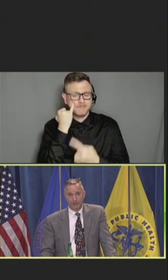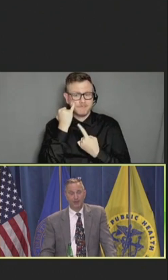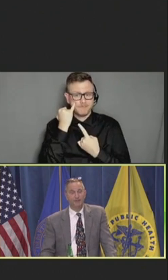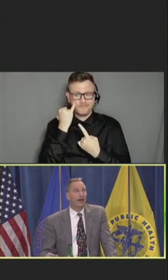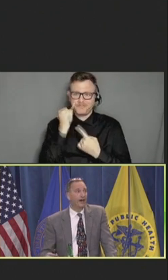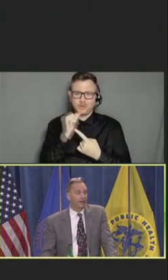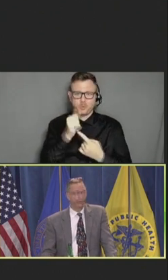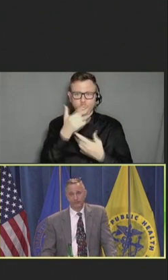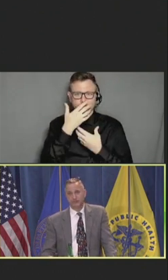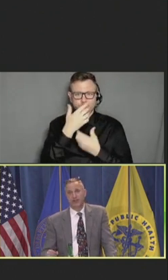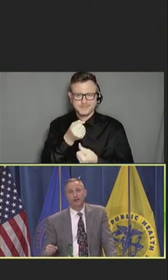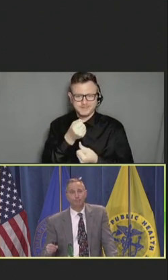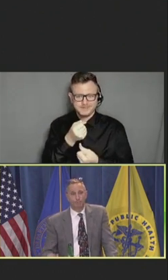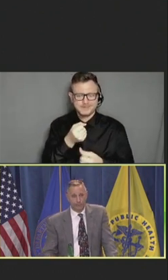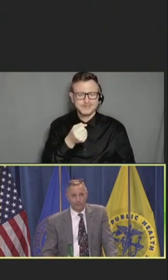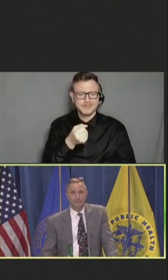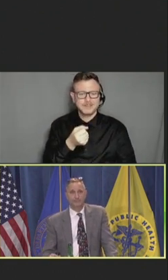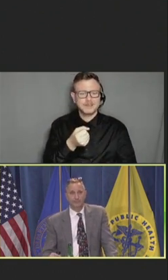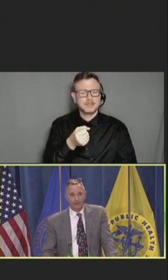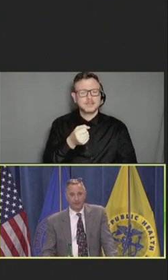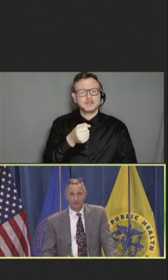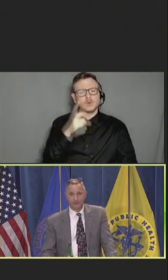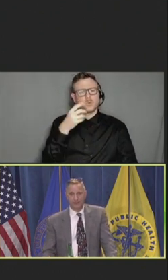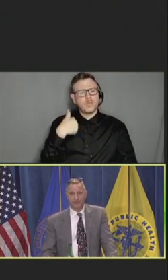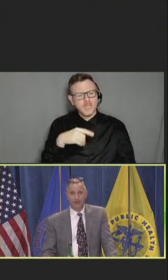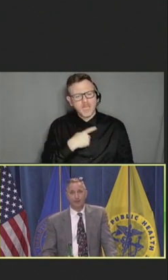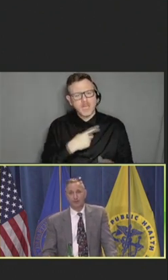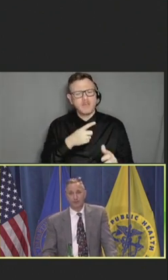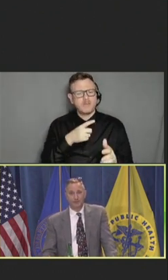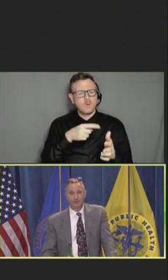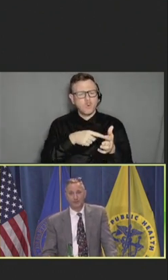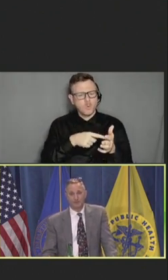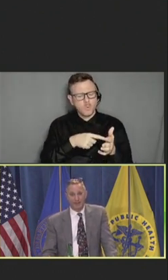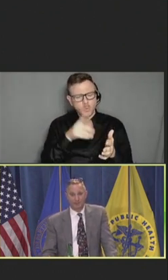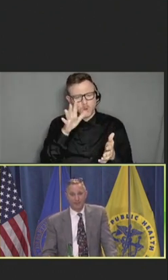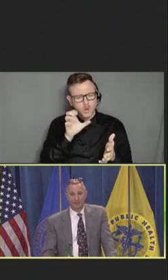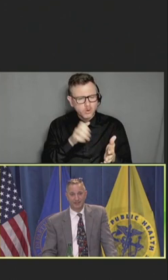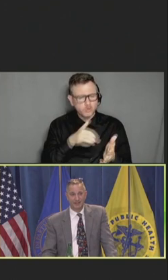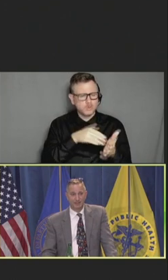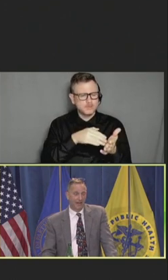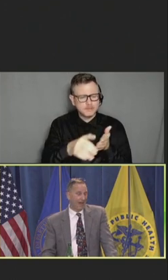We have hundreds of billions of dollars going into research and development, but how much